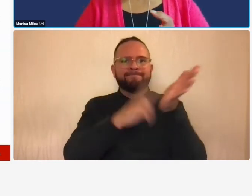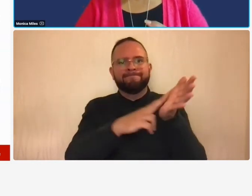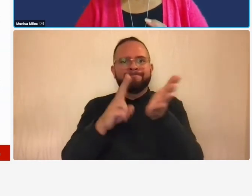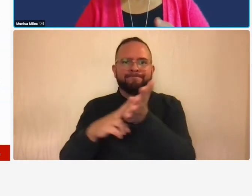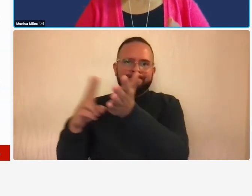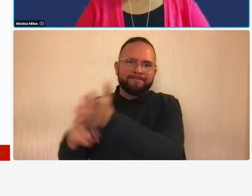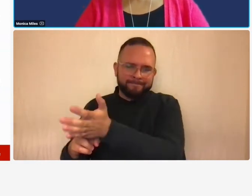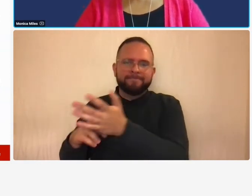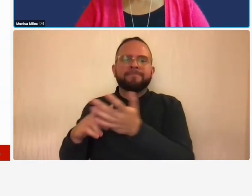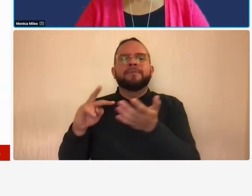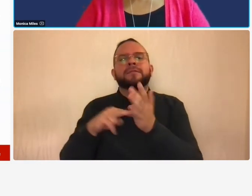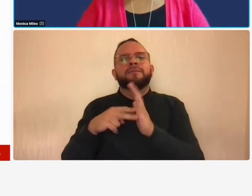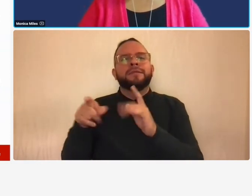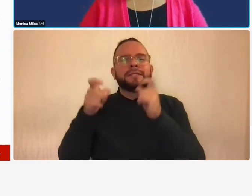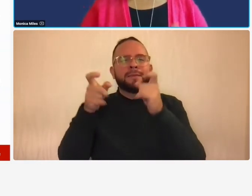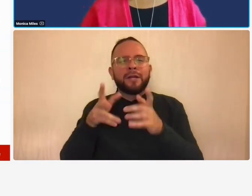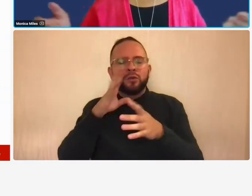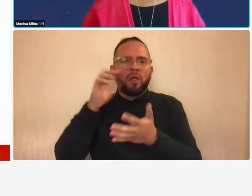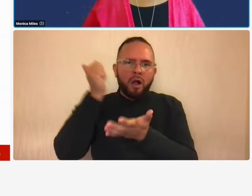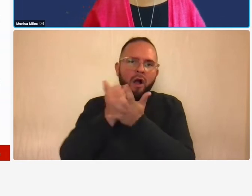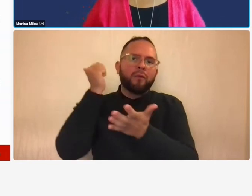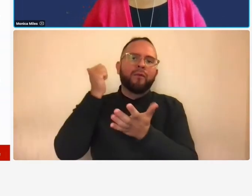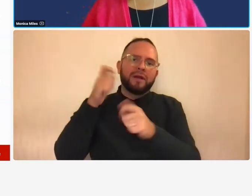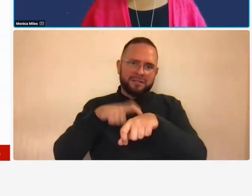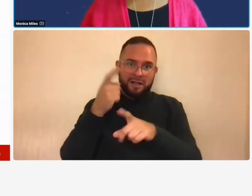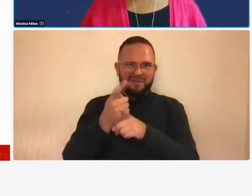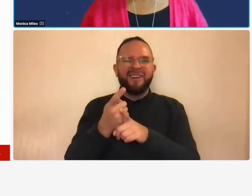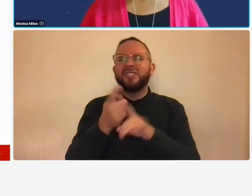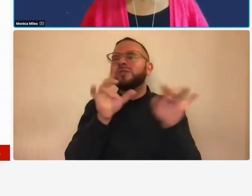that manager authorizes the time and that's still the same thing you're meeting the same objectives